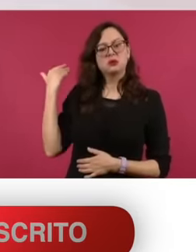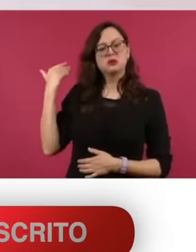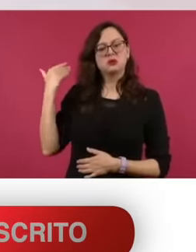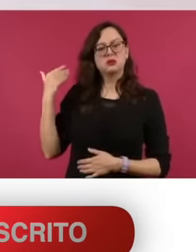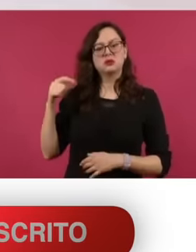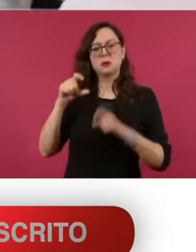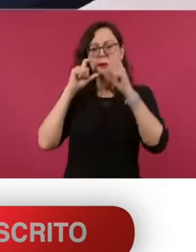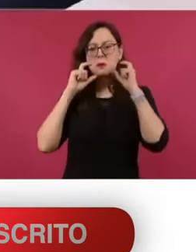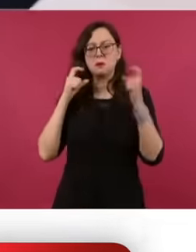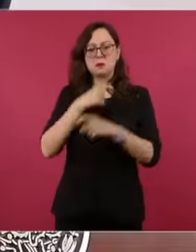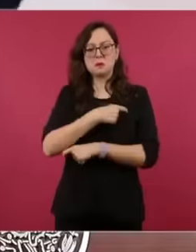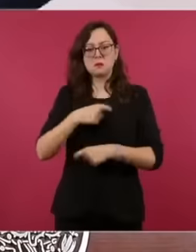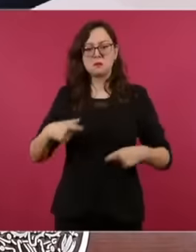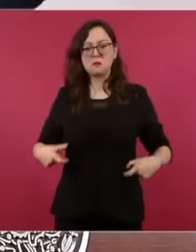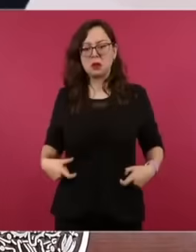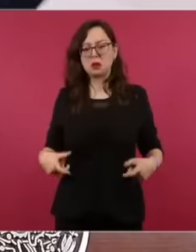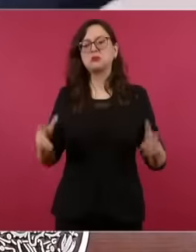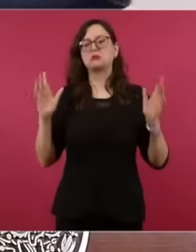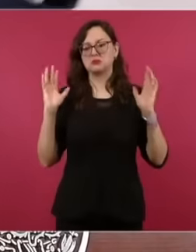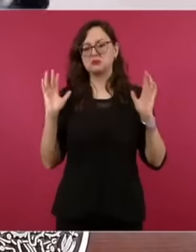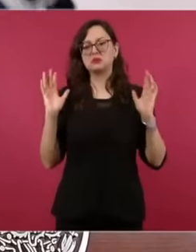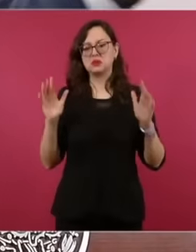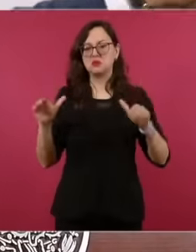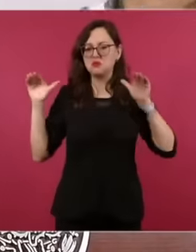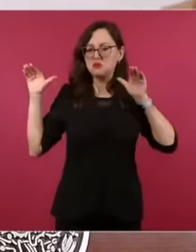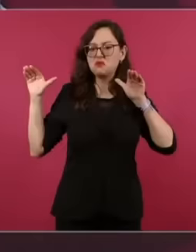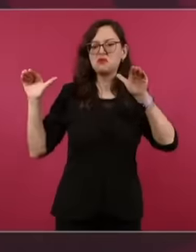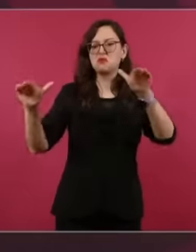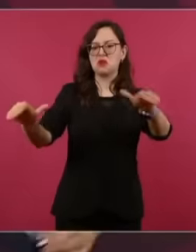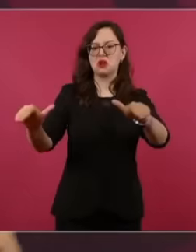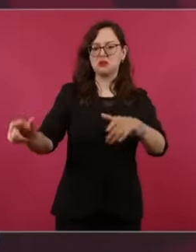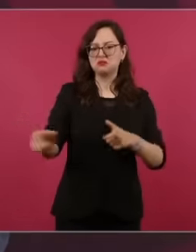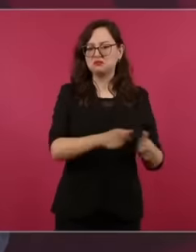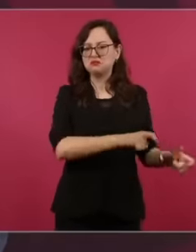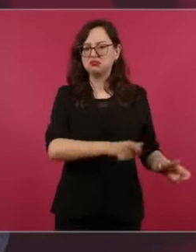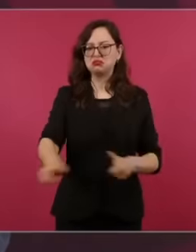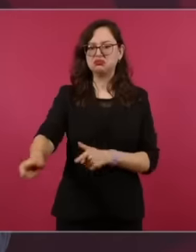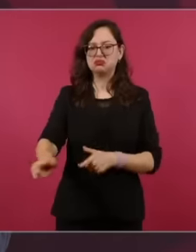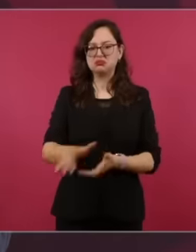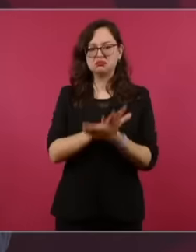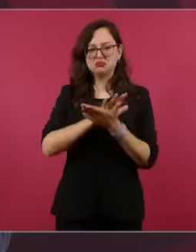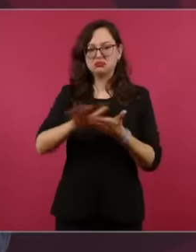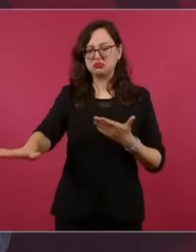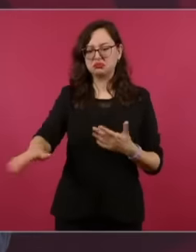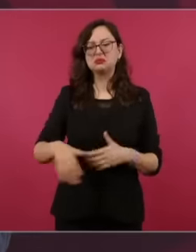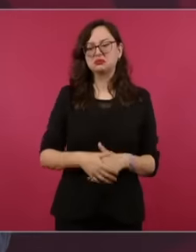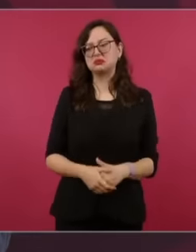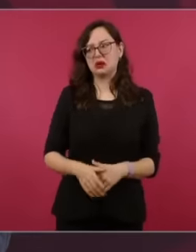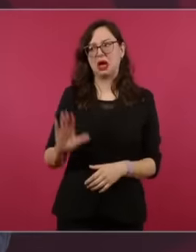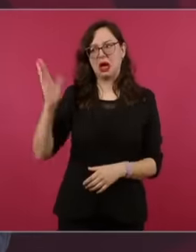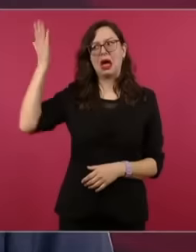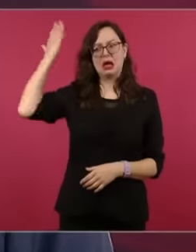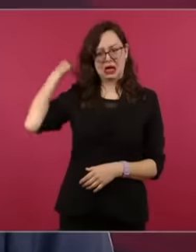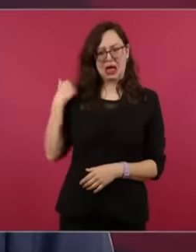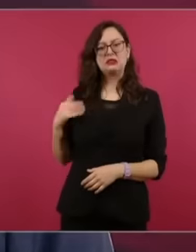that surely there were those low flights